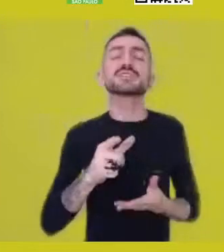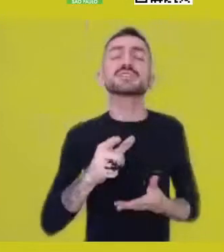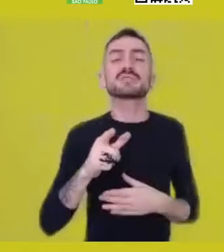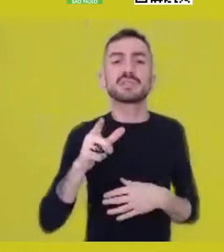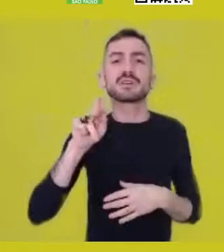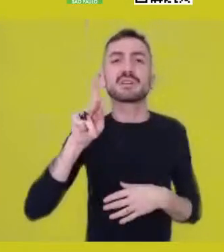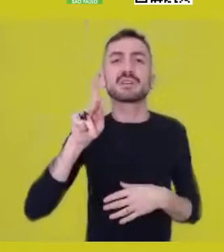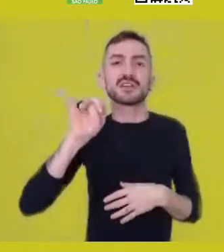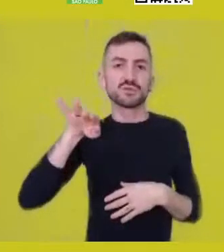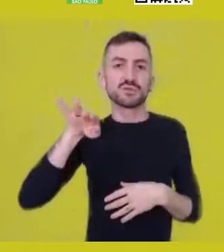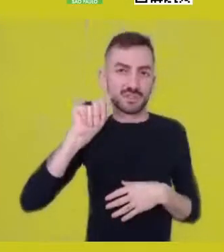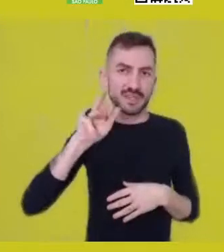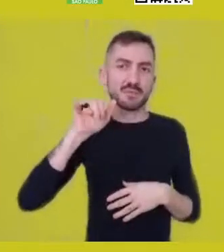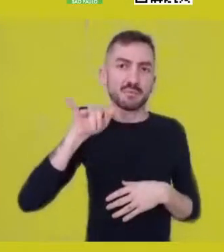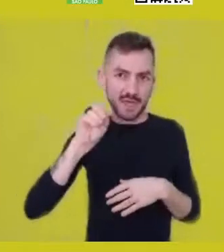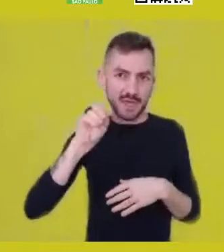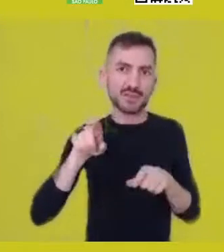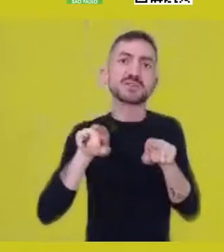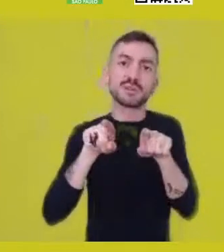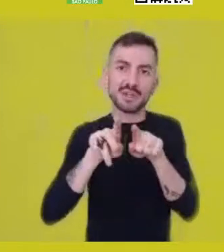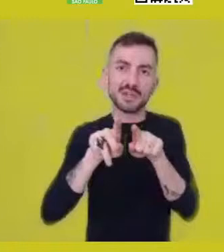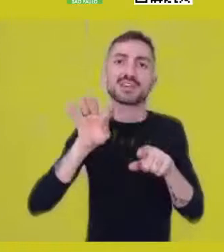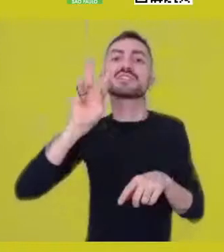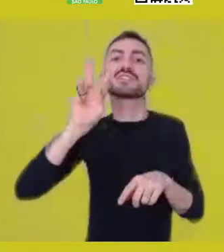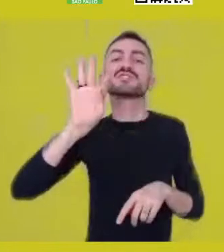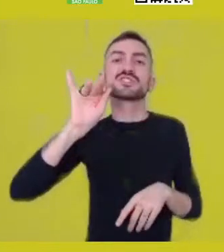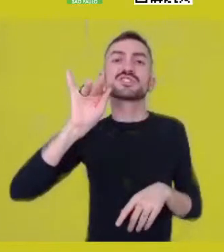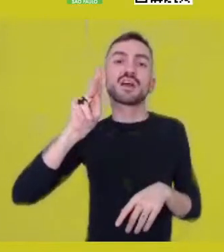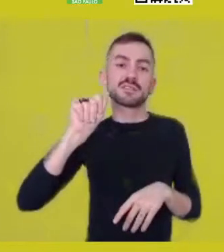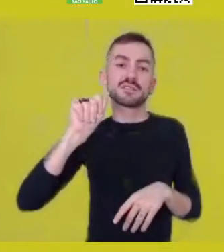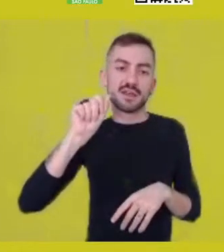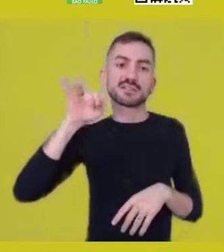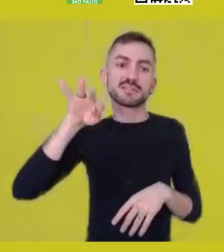and Tiganá Santana, whom I thank for their presence,